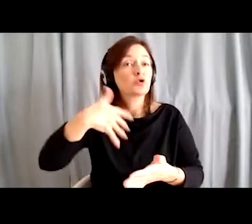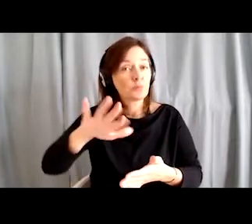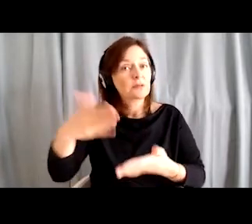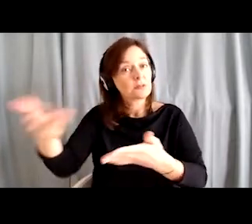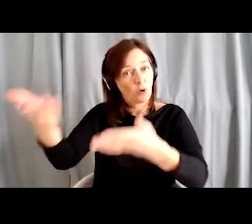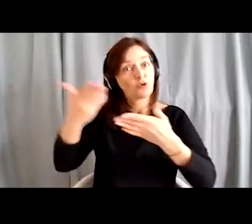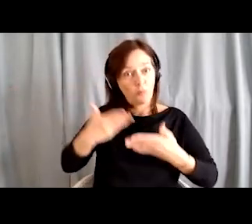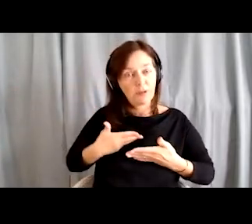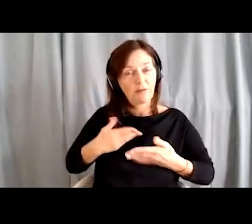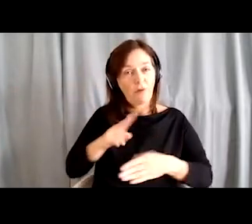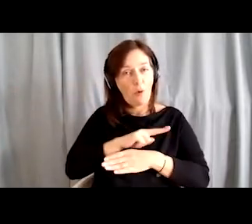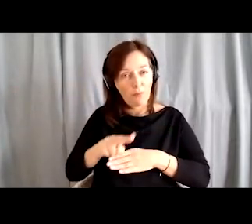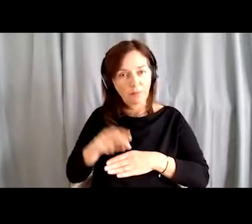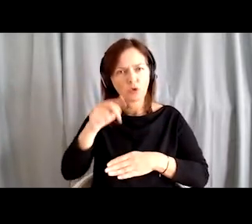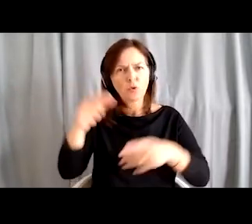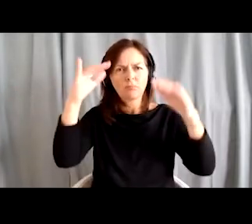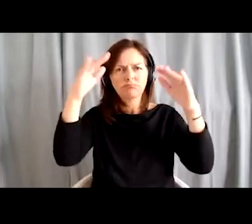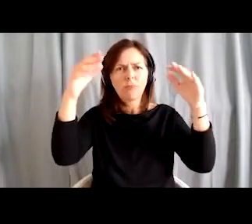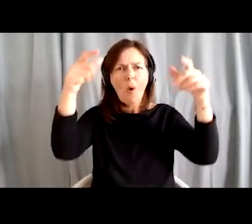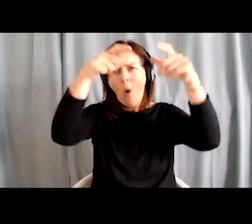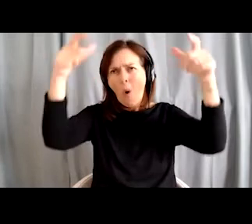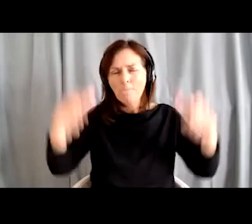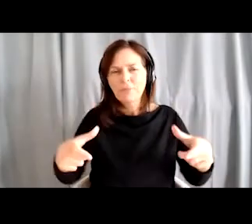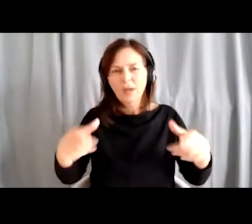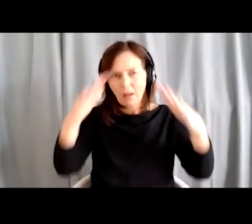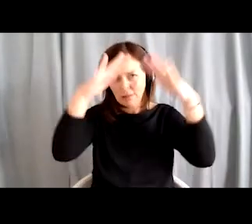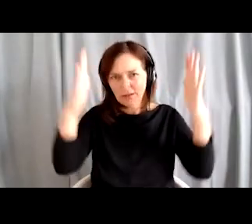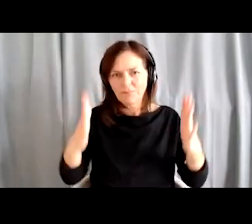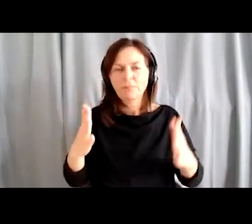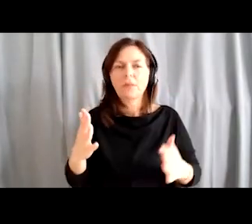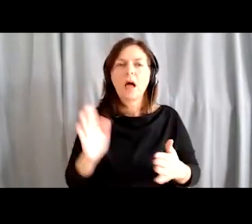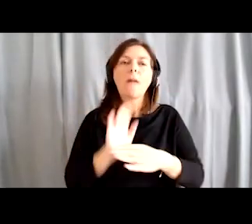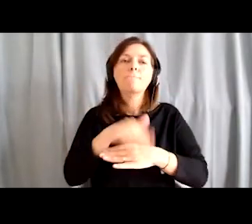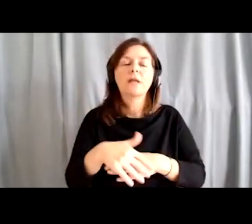It is a building with over 600 square meters of usable space –